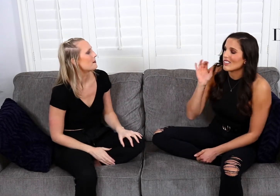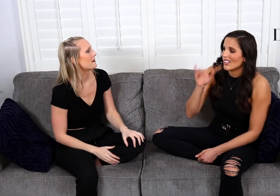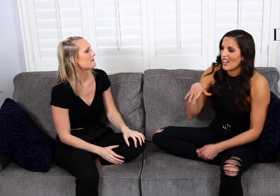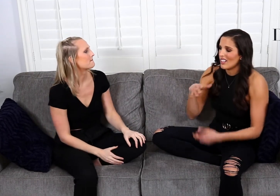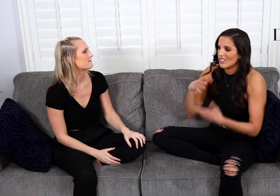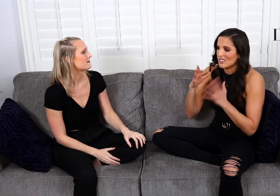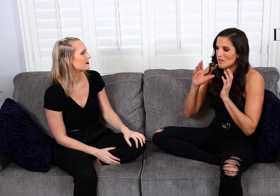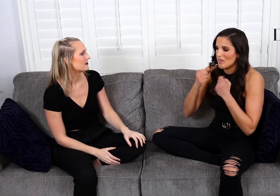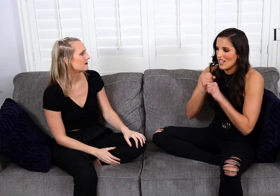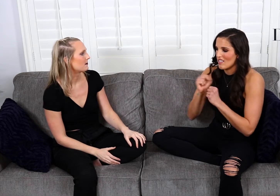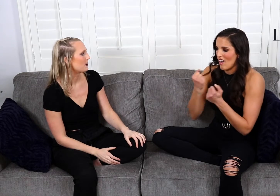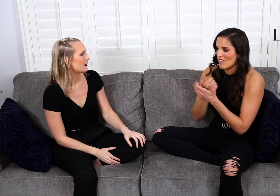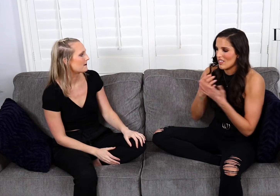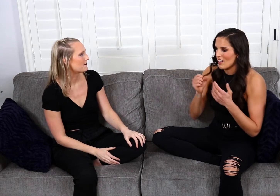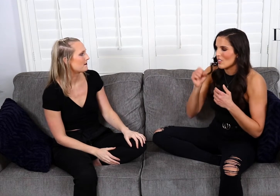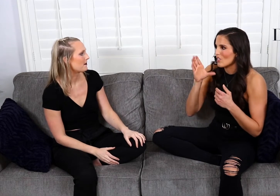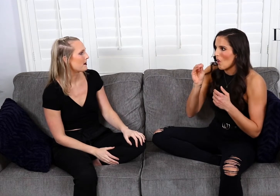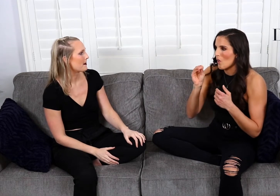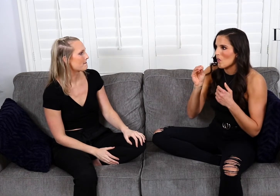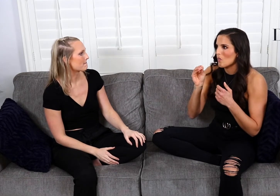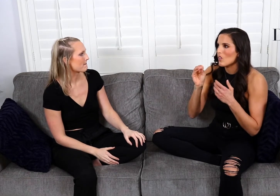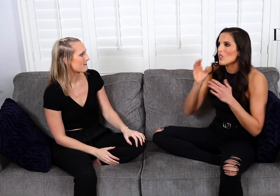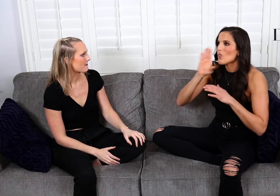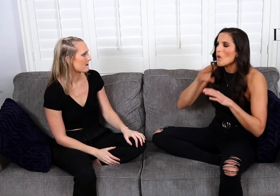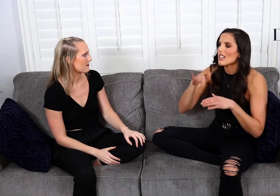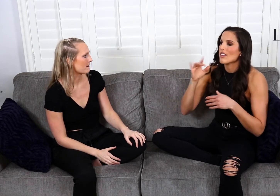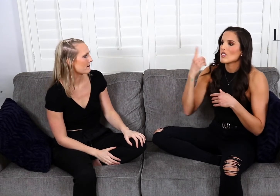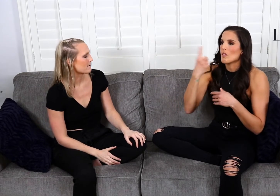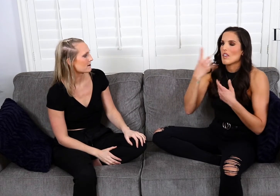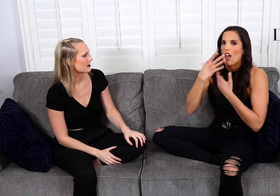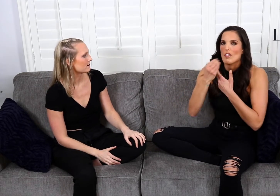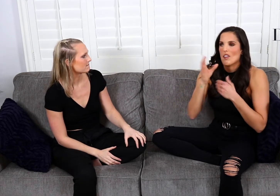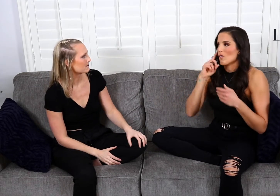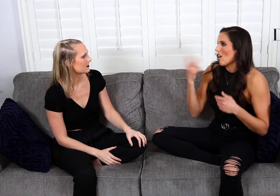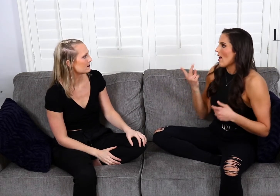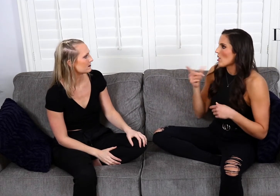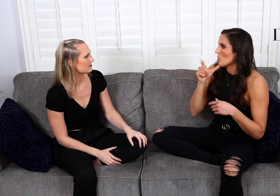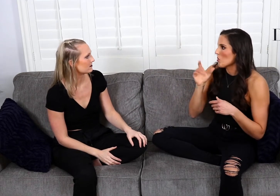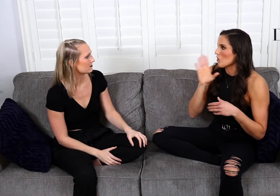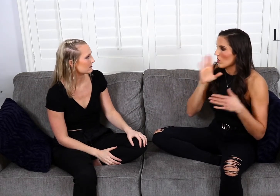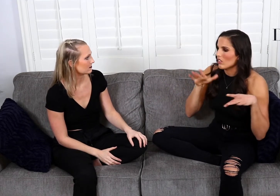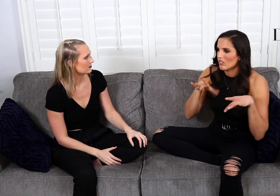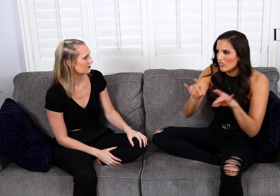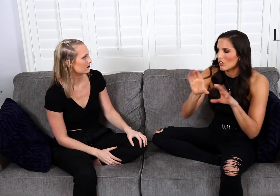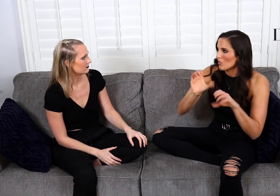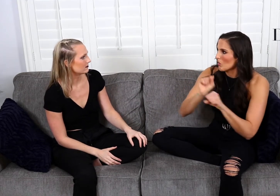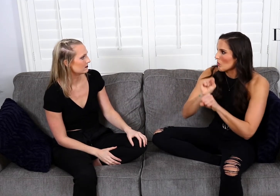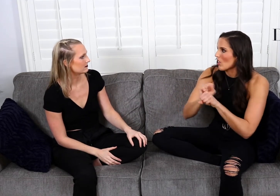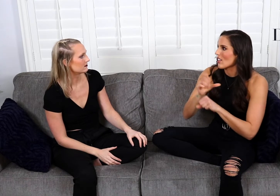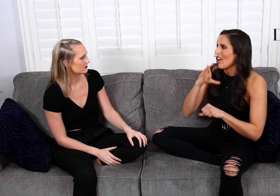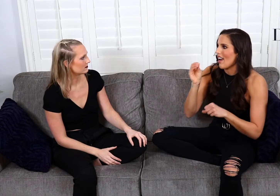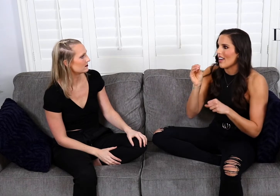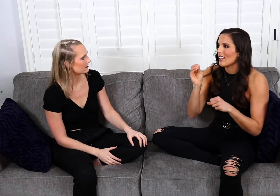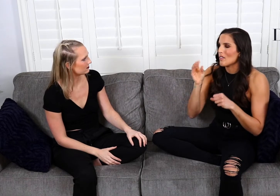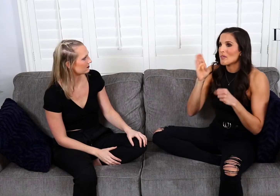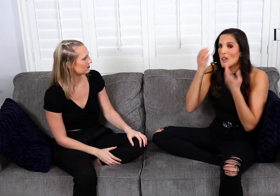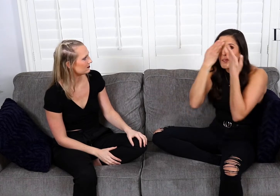Yeah, exactly and that makes everything so... knowing that there's someone out there for us, who will learn and do the work,